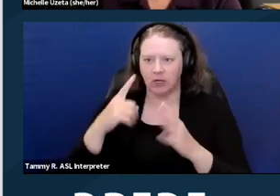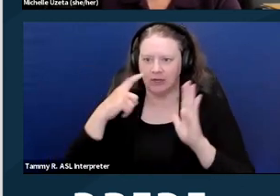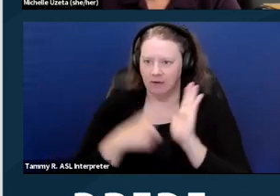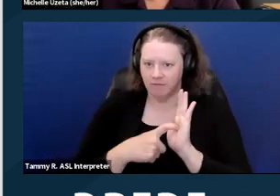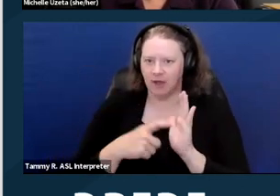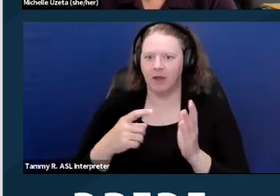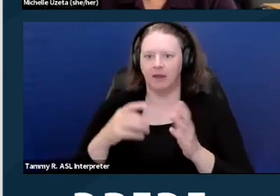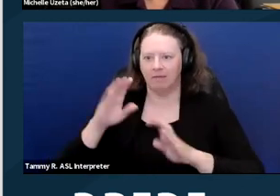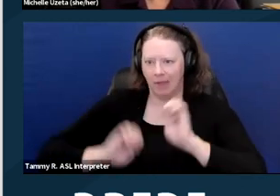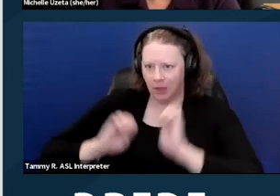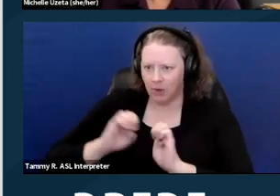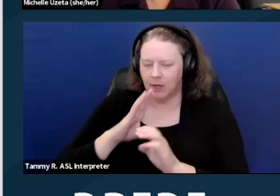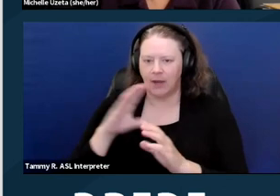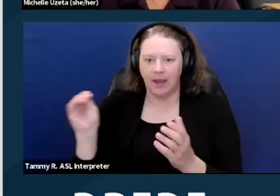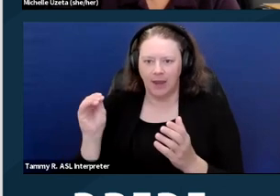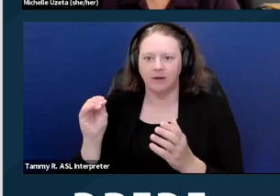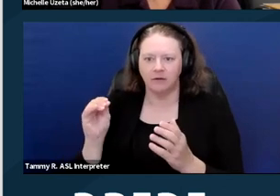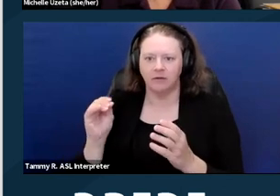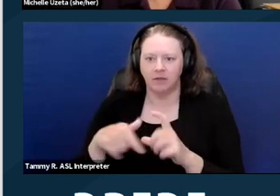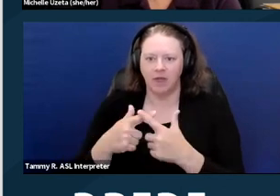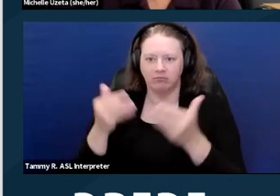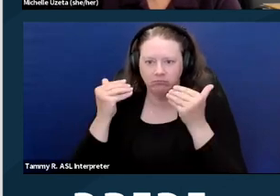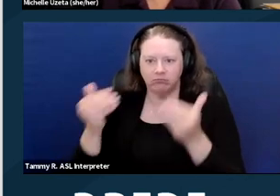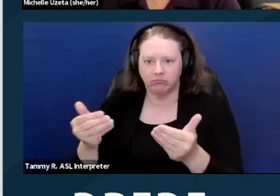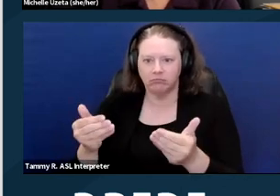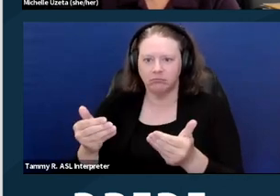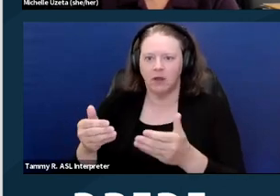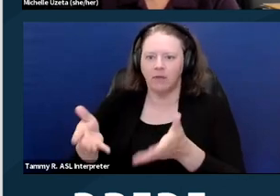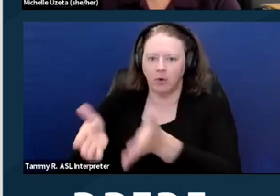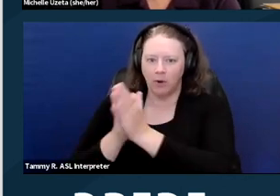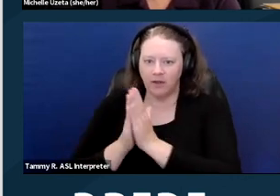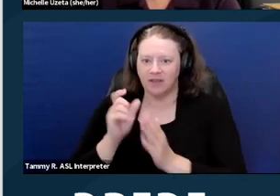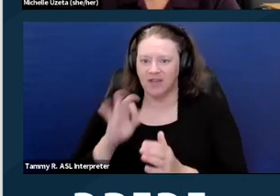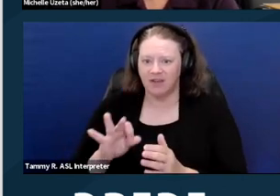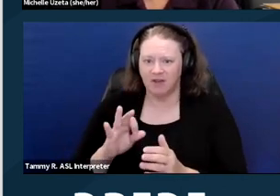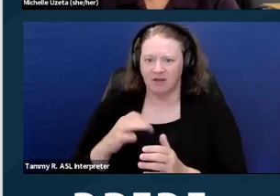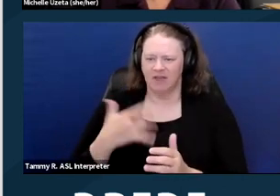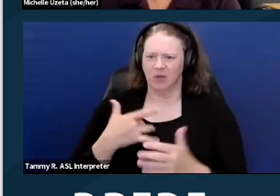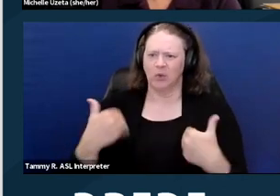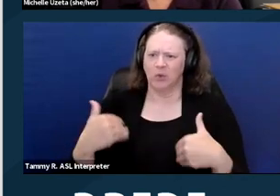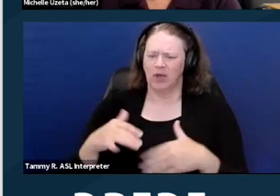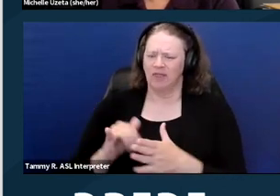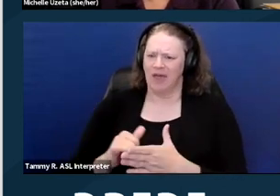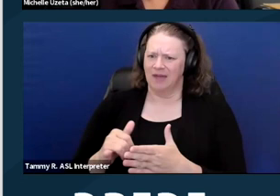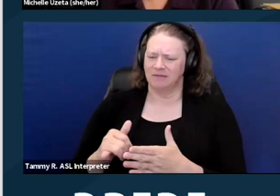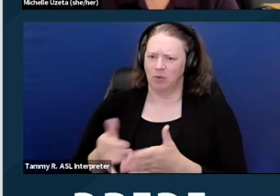And if a request is unreasonable, a provider must engage in that back and forth, that give and take, to find out